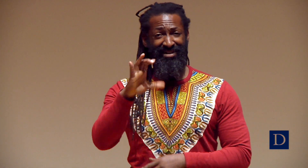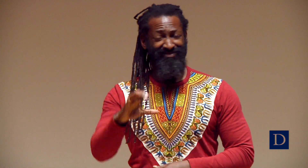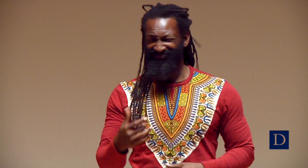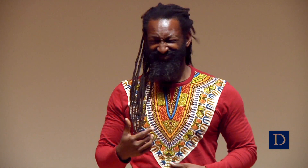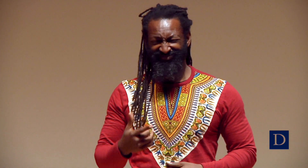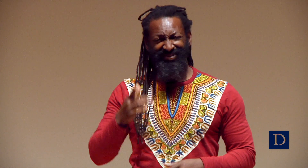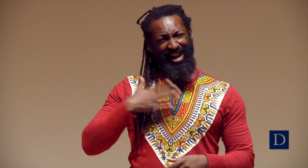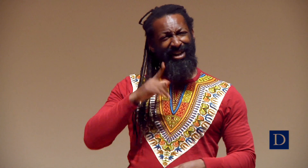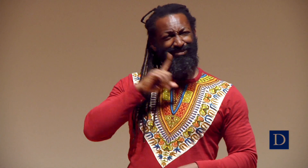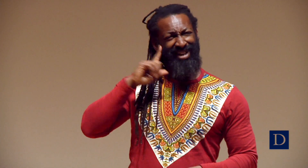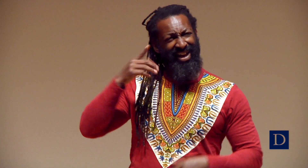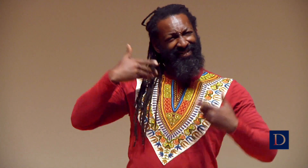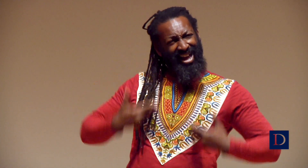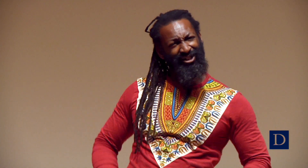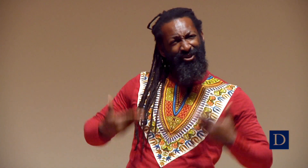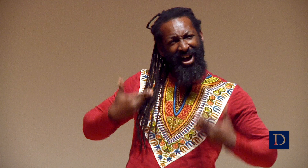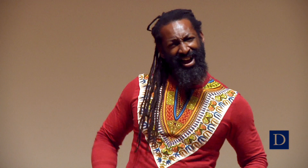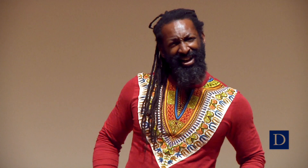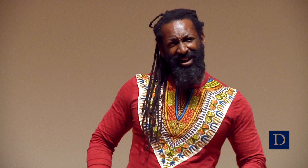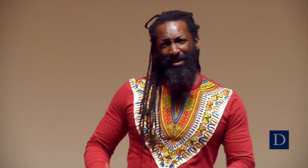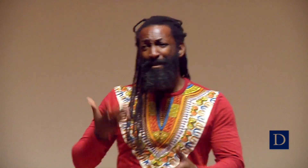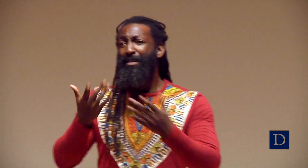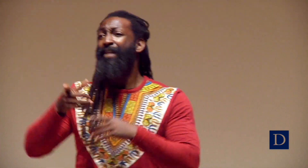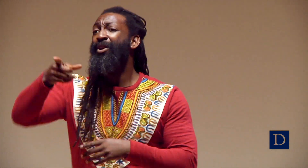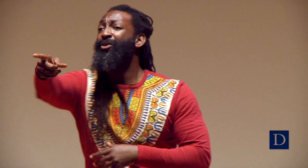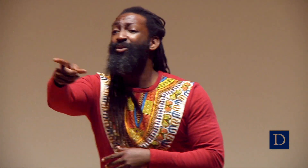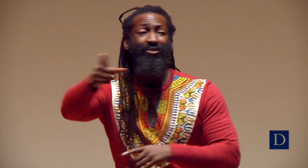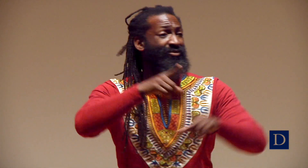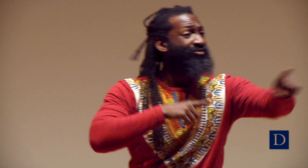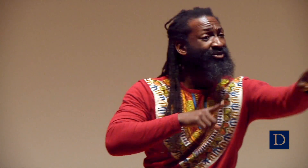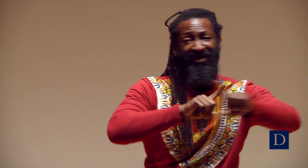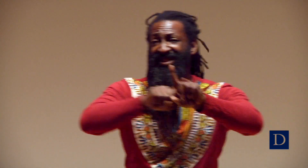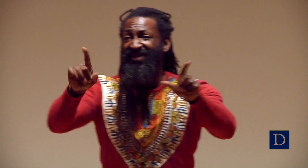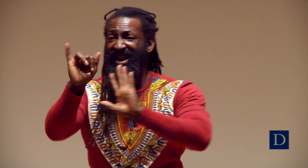In my situation, I was told that I was handicapped, and I said, “No I’m not. I’m Deaf.”